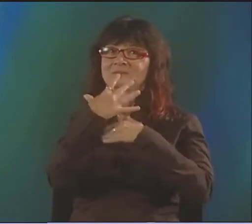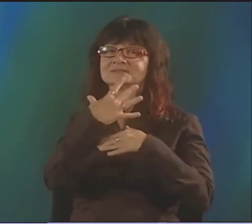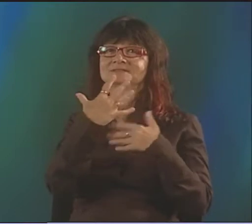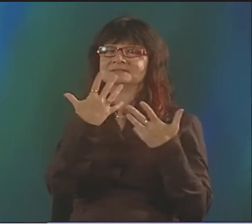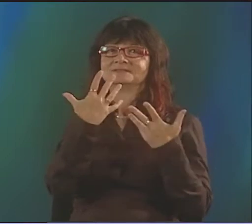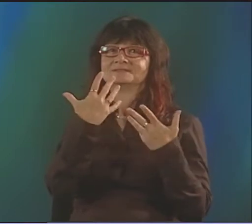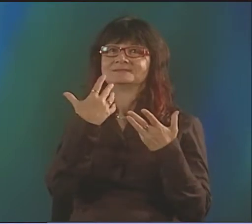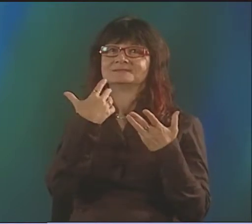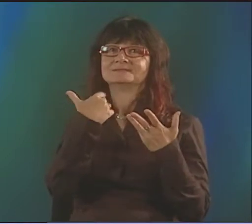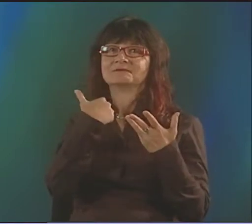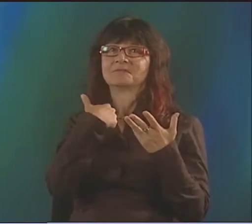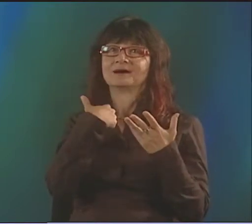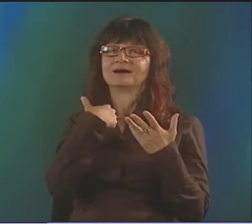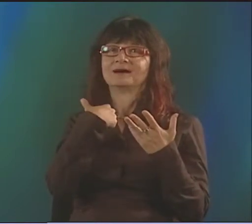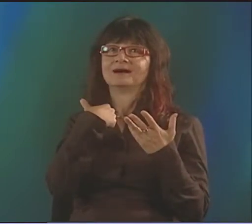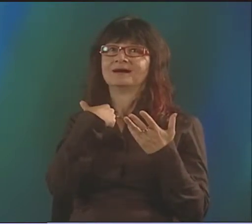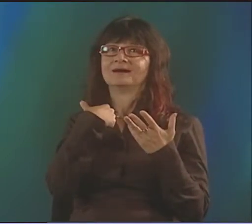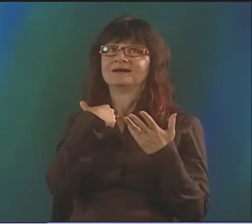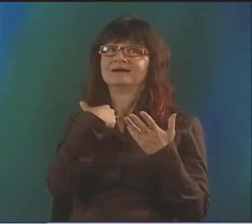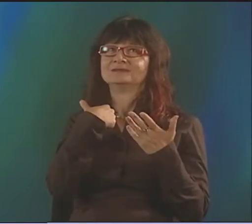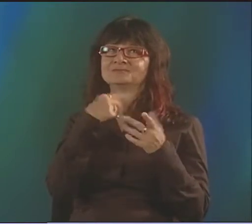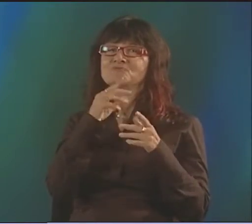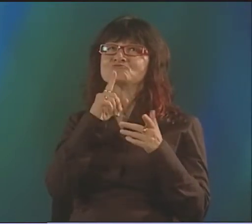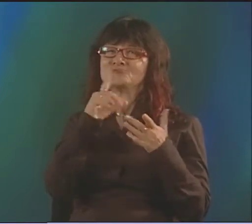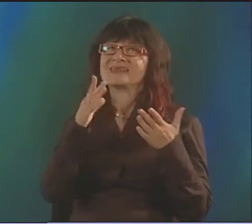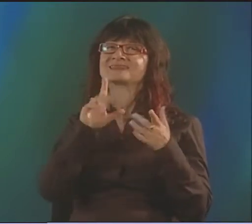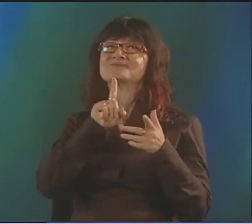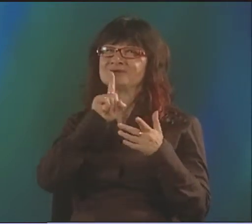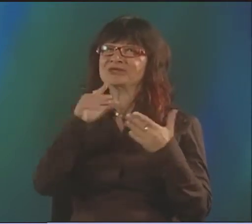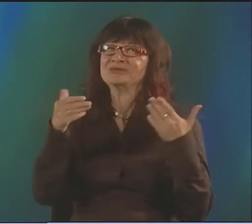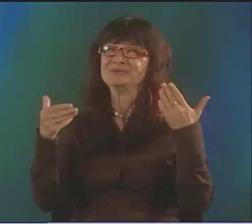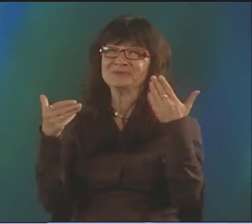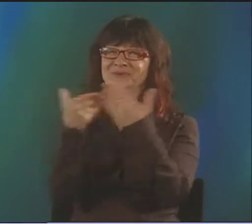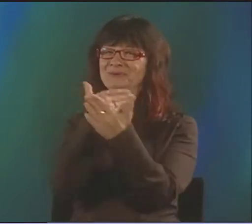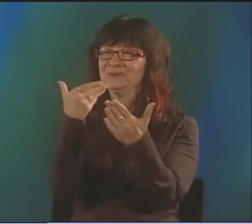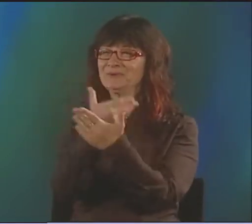YEAH, IN THE BEGINNING, I DON'T THINK THAT WAS MUCH OF AN INFLUENCE.